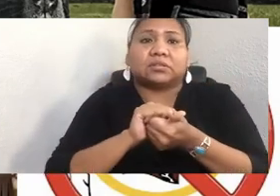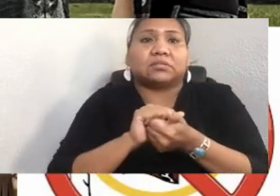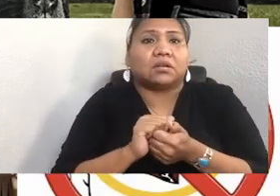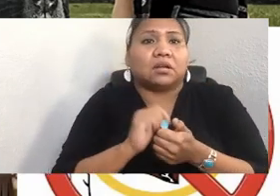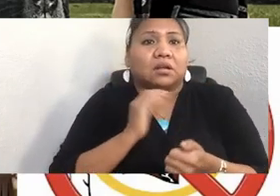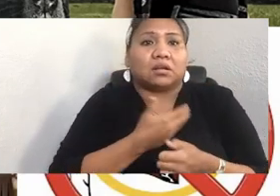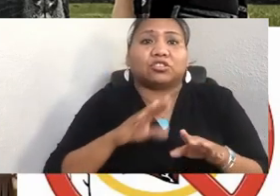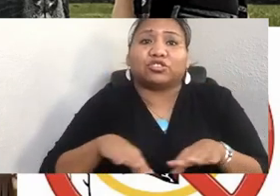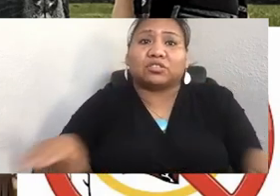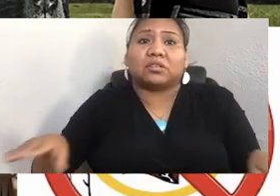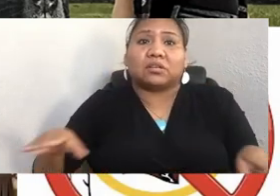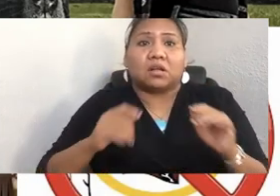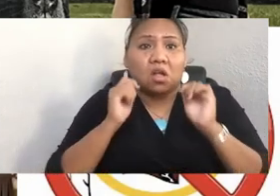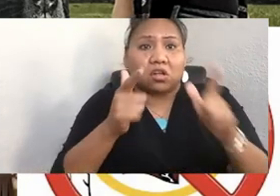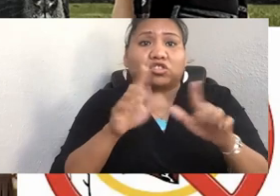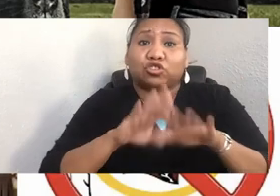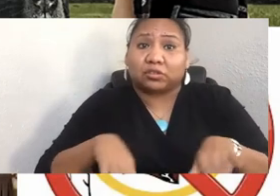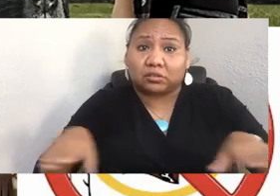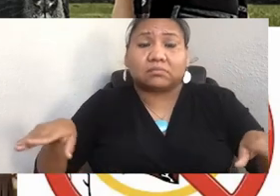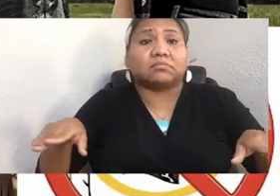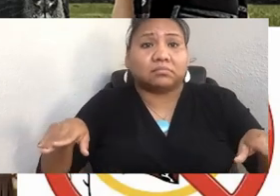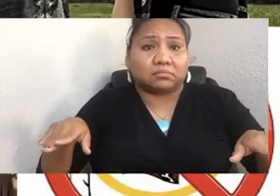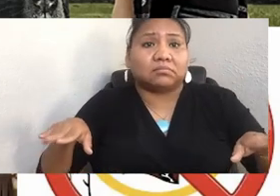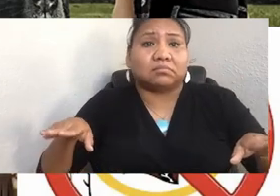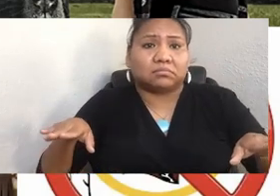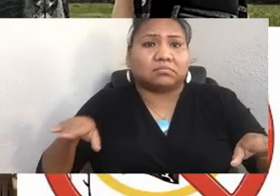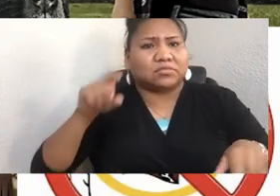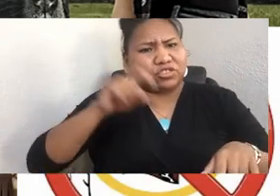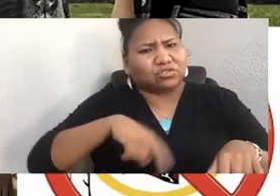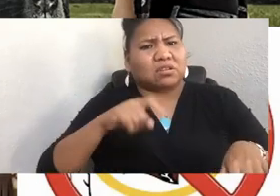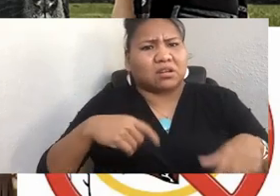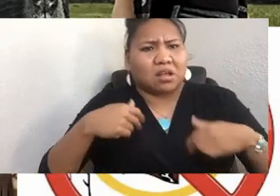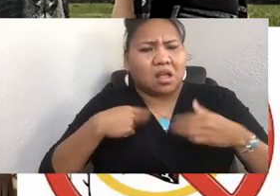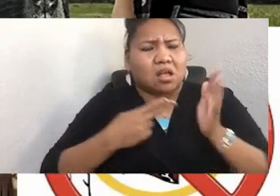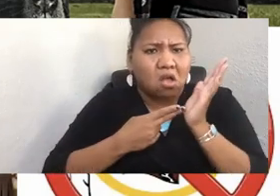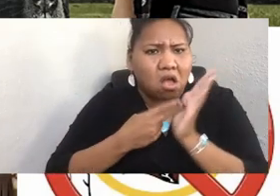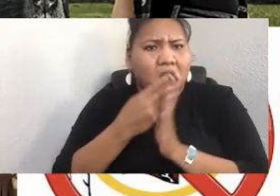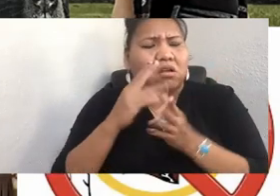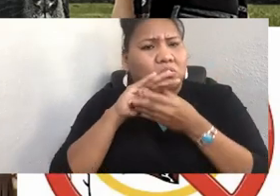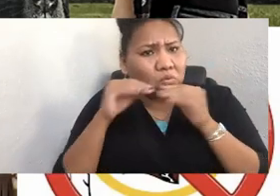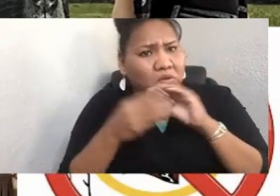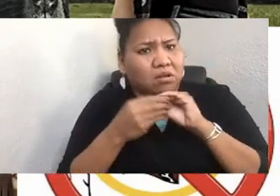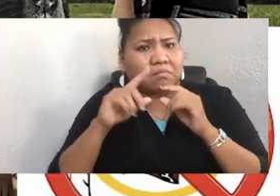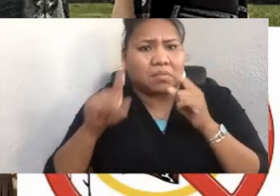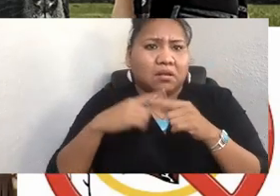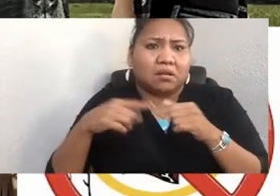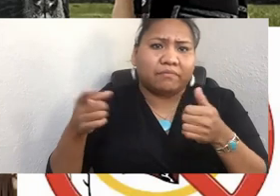deserve honest stories about the first people of this land. This is Leon Grant.